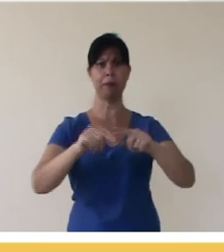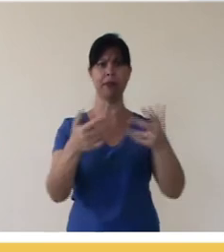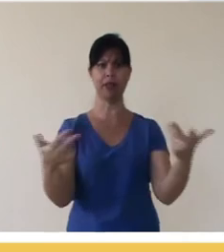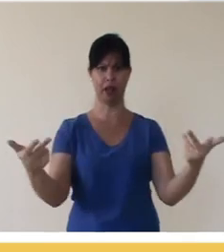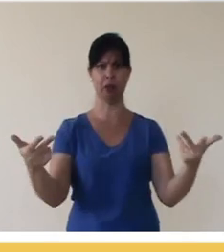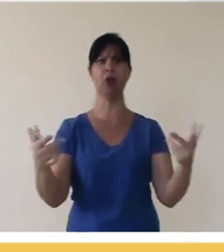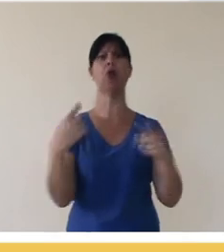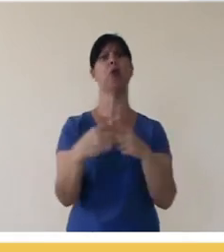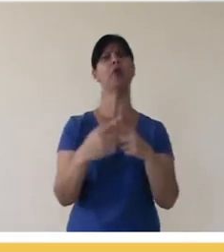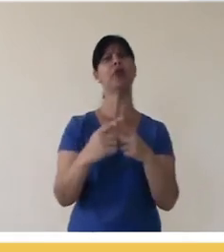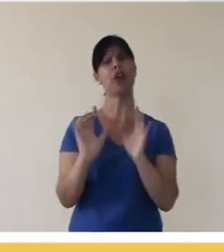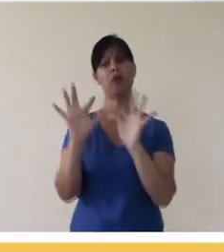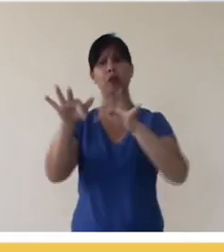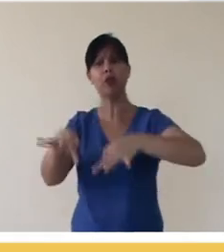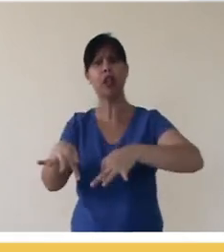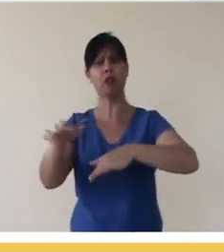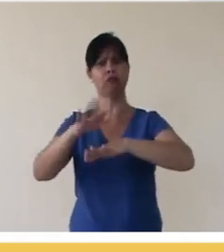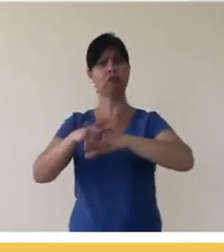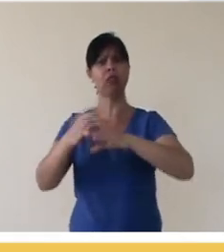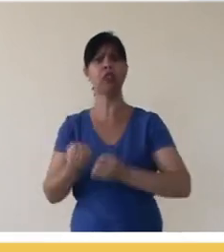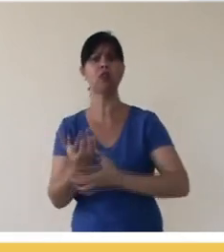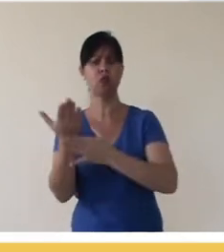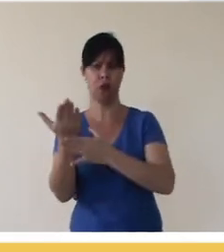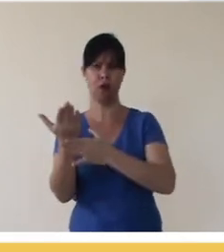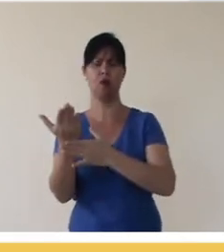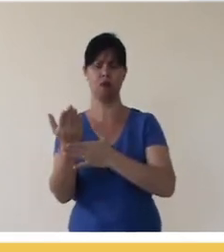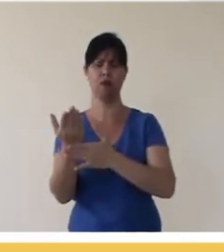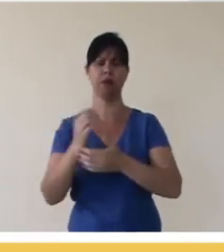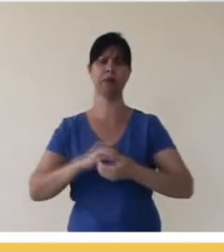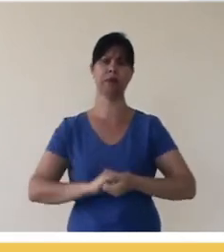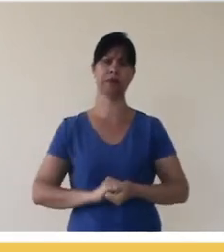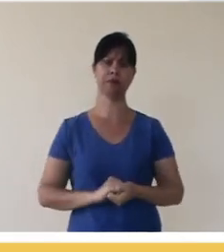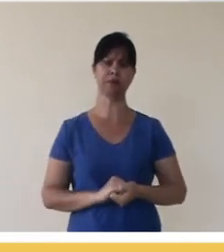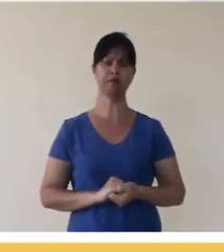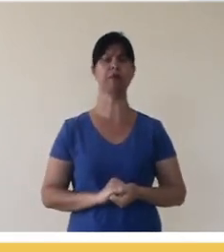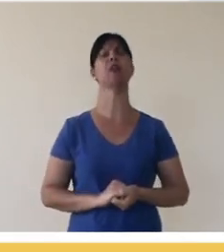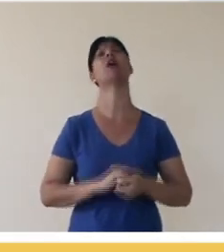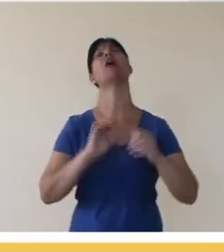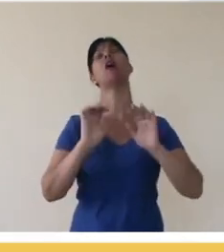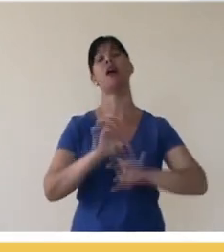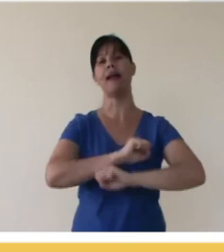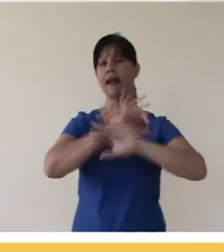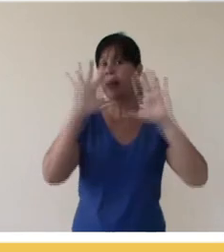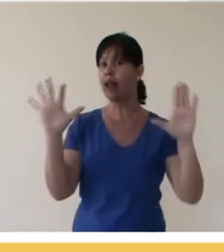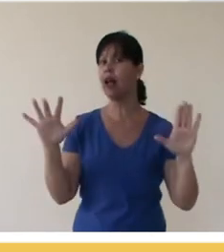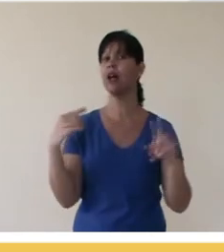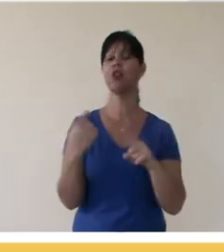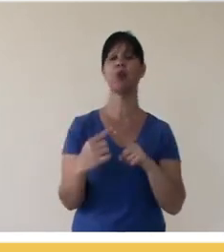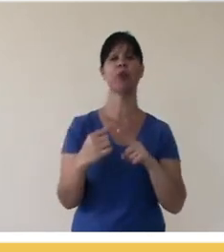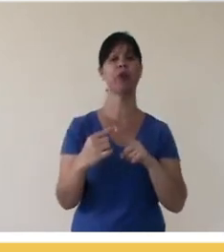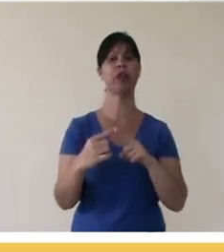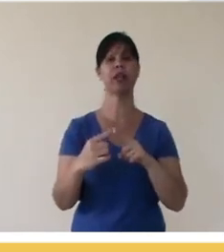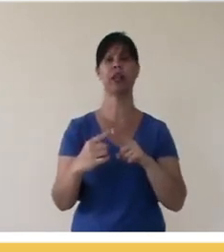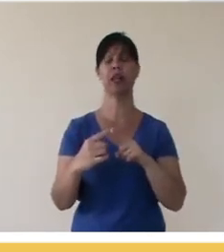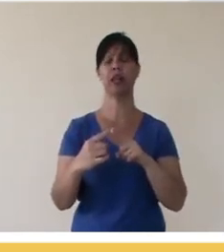under Creative Commons can compose a final work that will have a license Attribution Non-Commercial. It is clear that works in the public domain, for example,